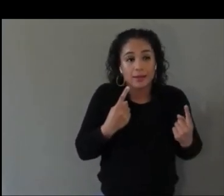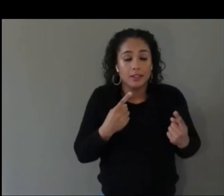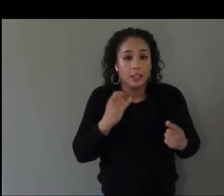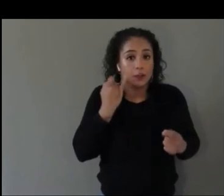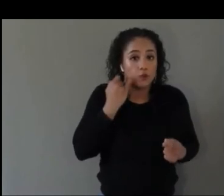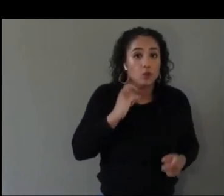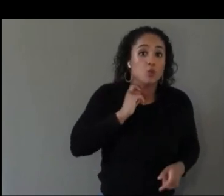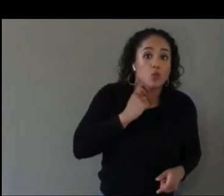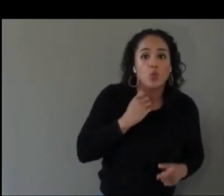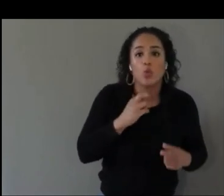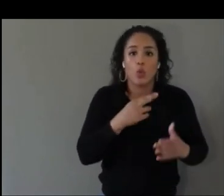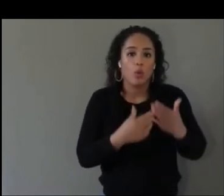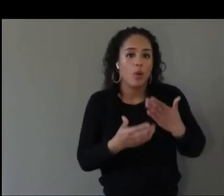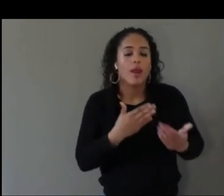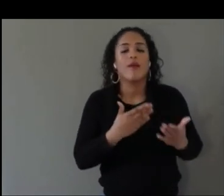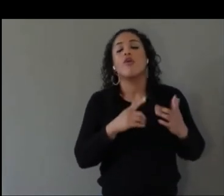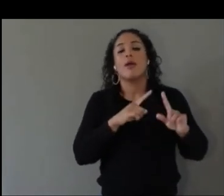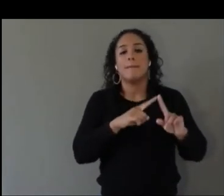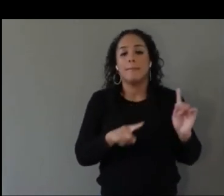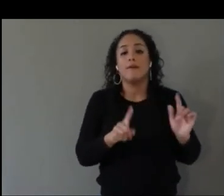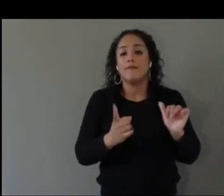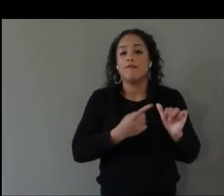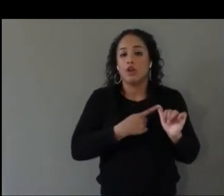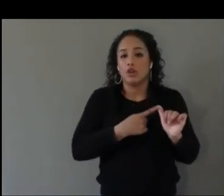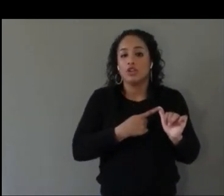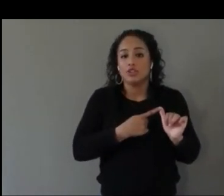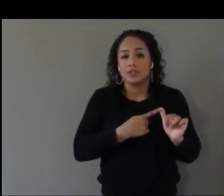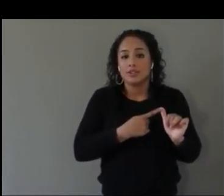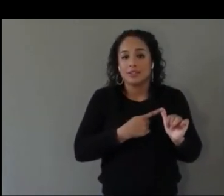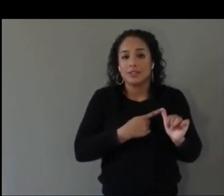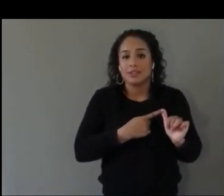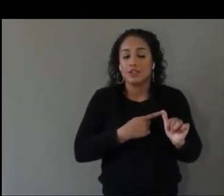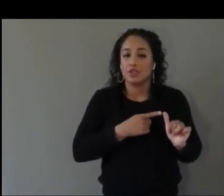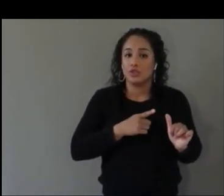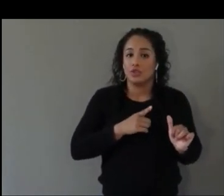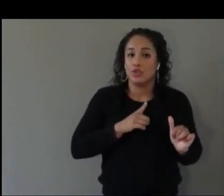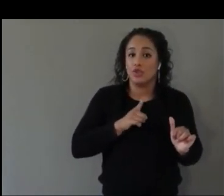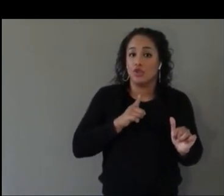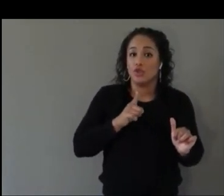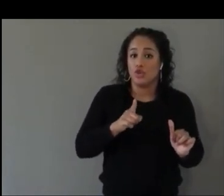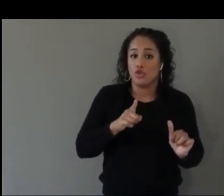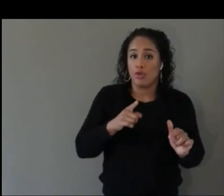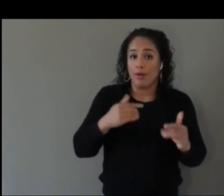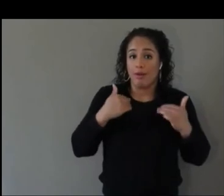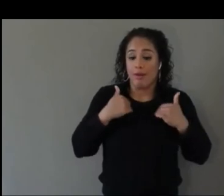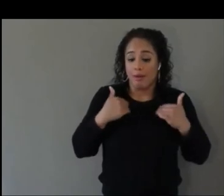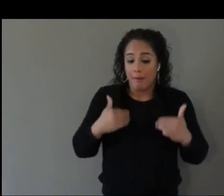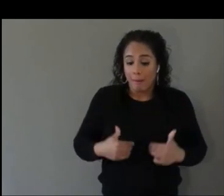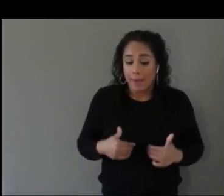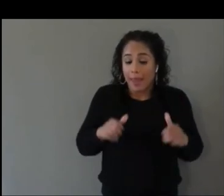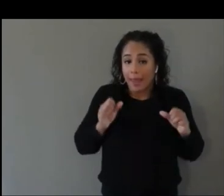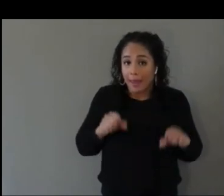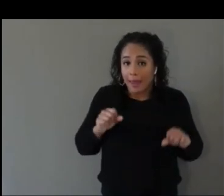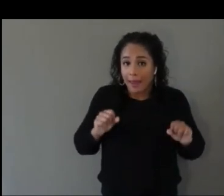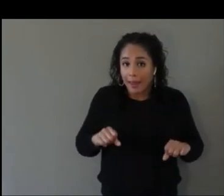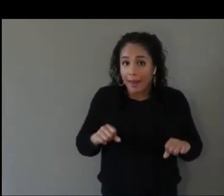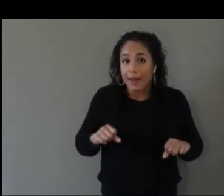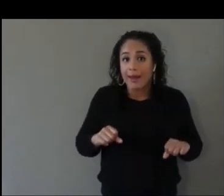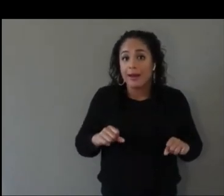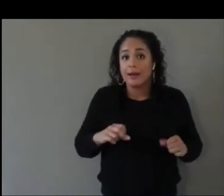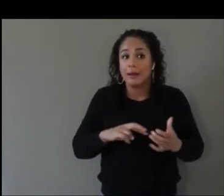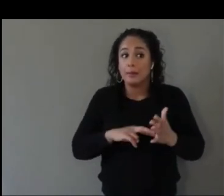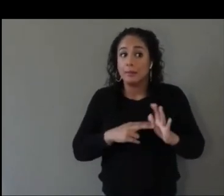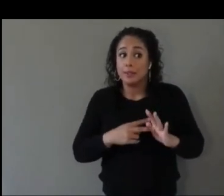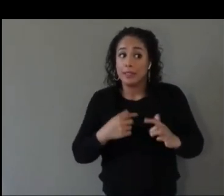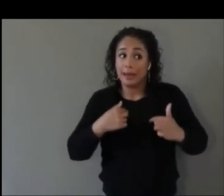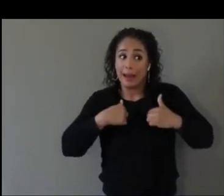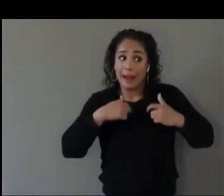You have to understand that you as an able-bodied person, you cannot simulate how a person with